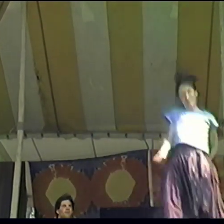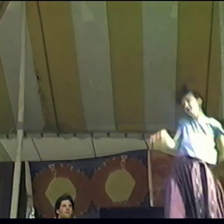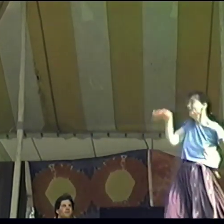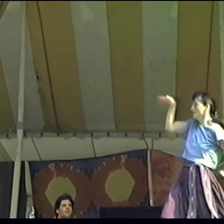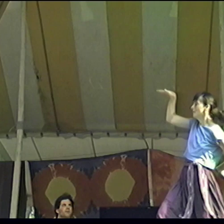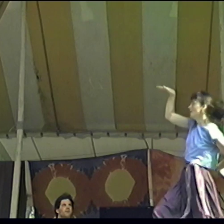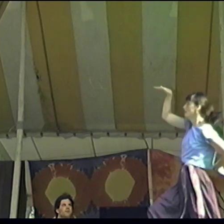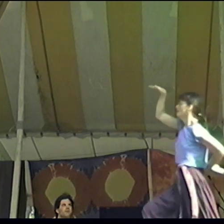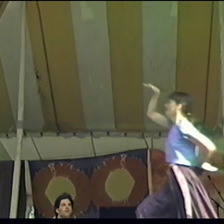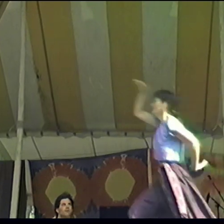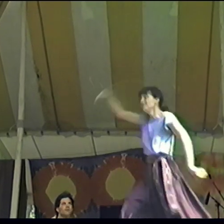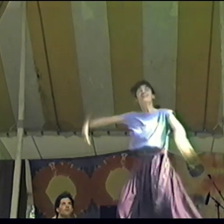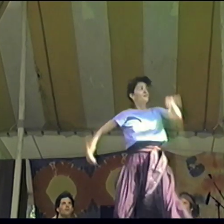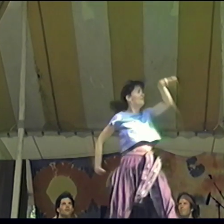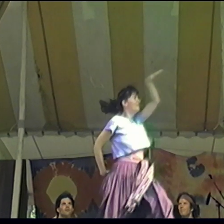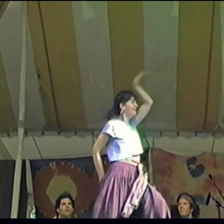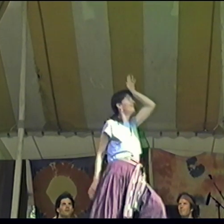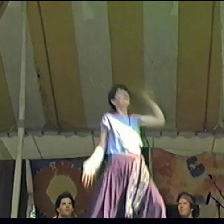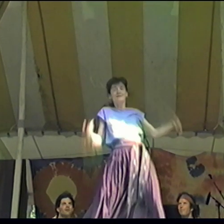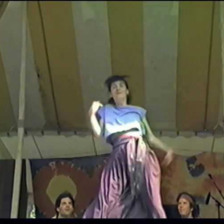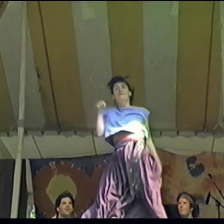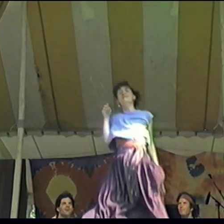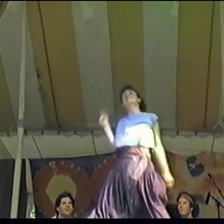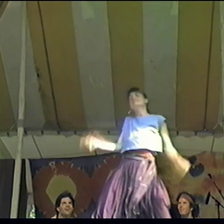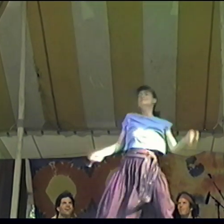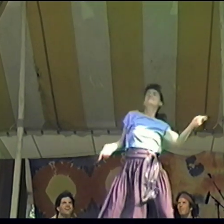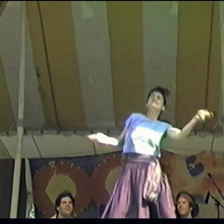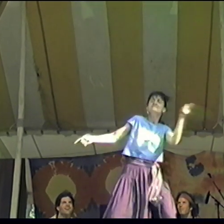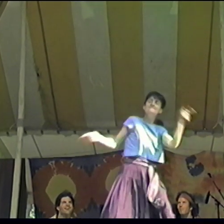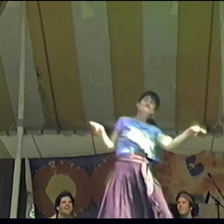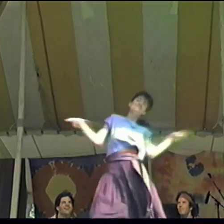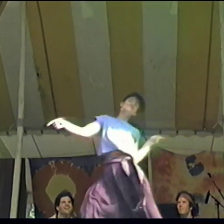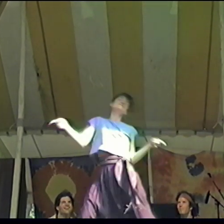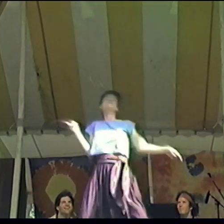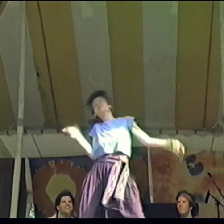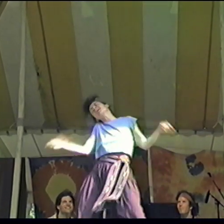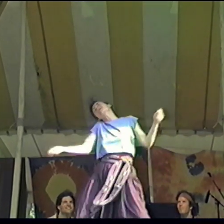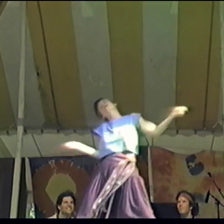that she would use with her body. It was very exciting to watch her.